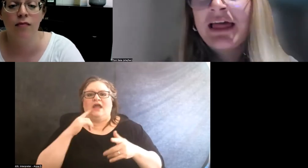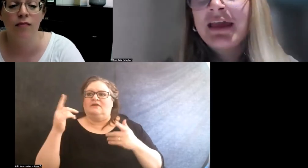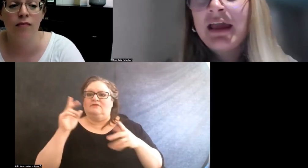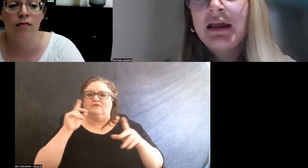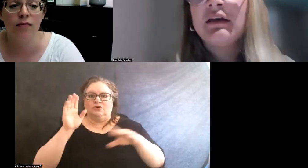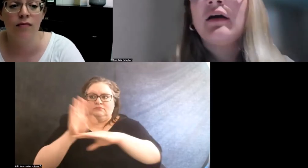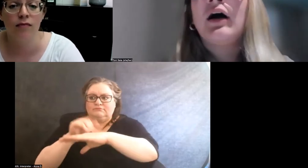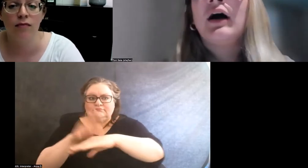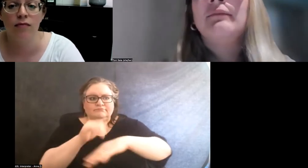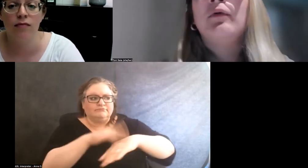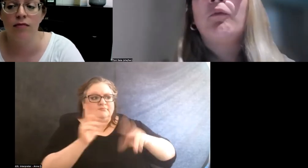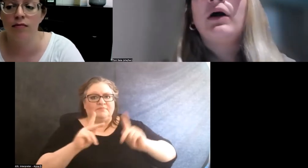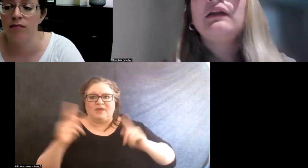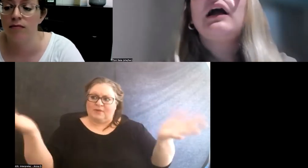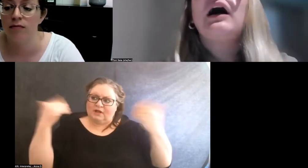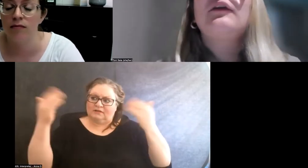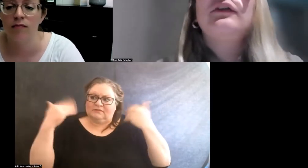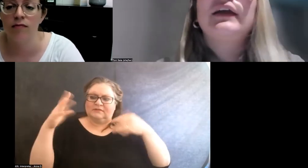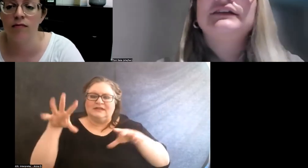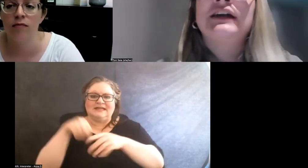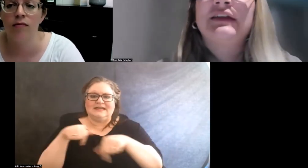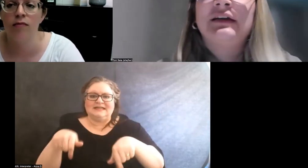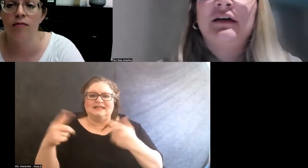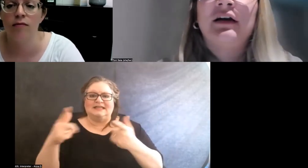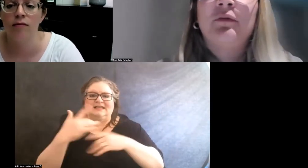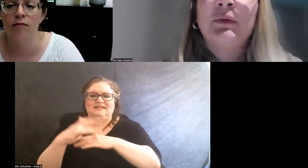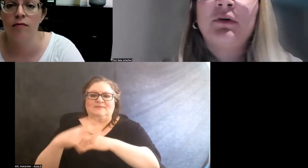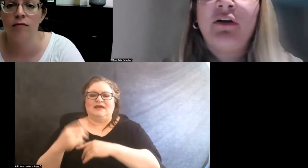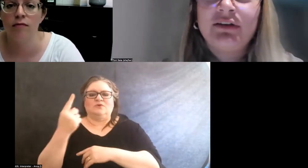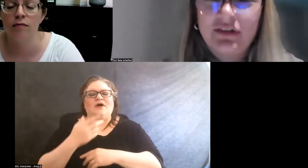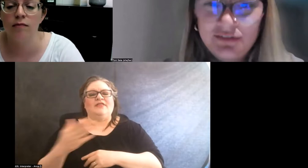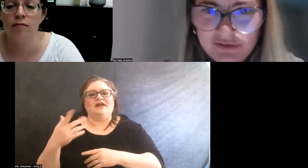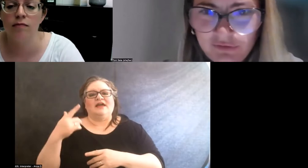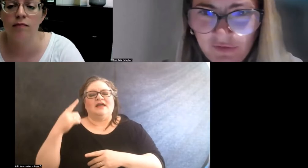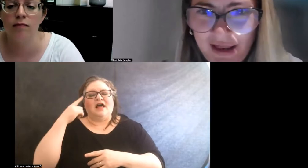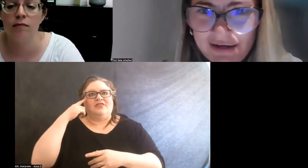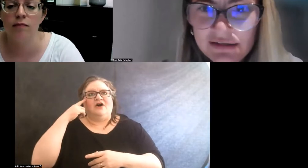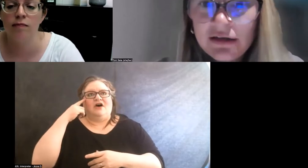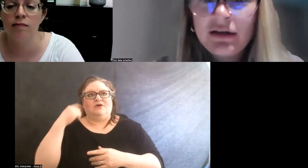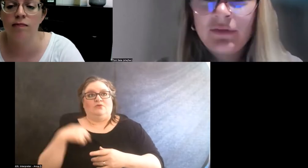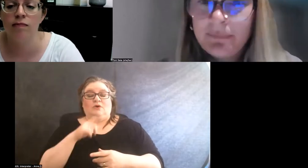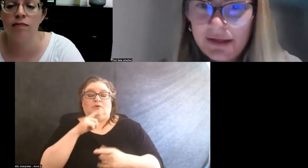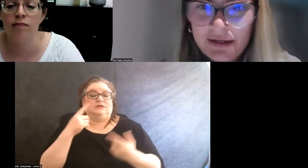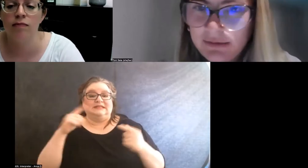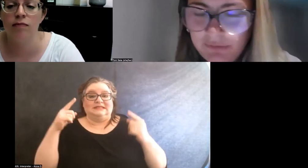And then one of the other things I think we were very successful at in the beginning